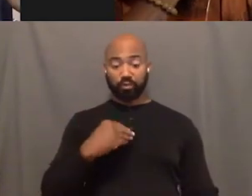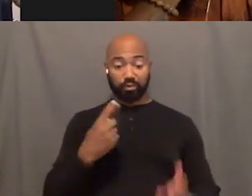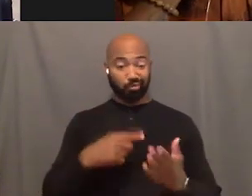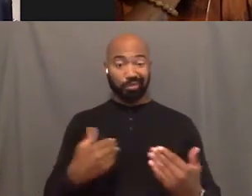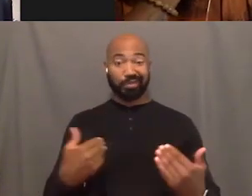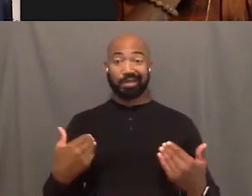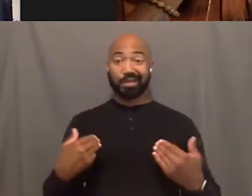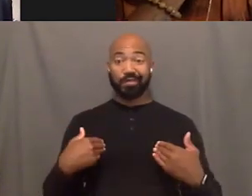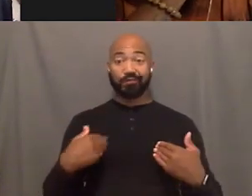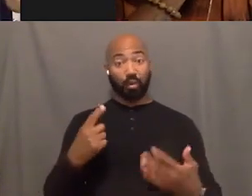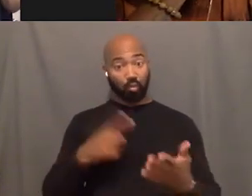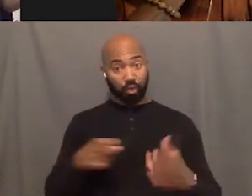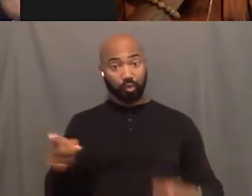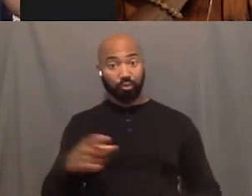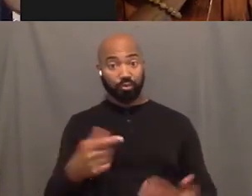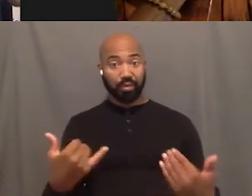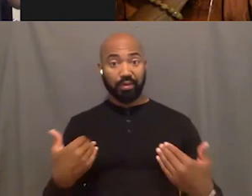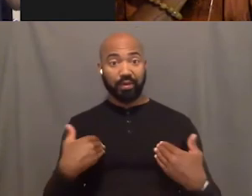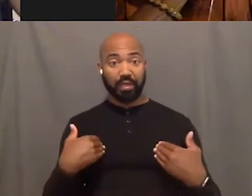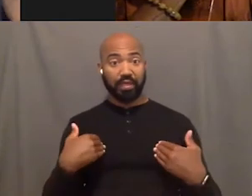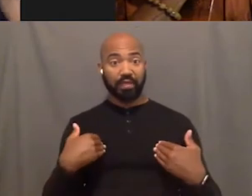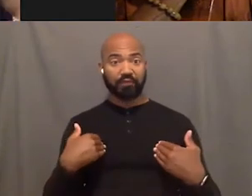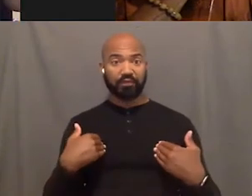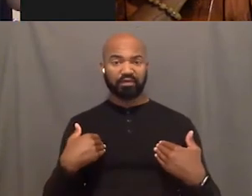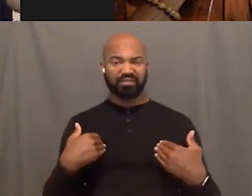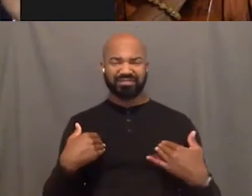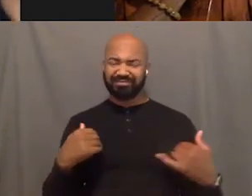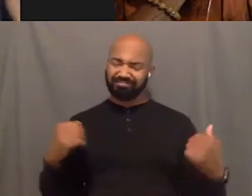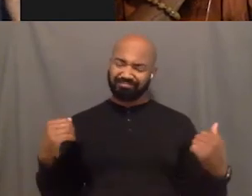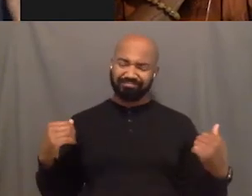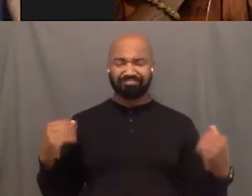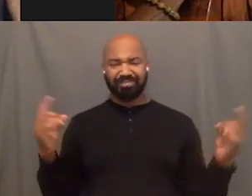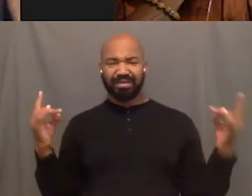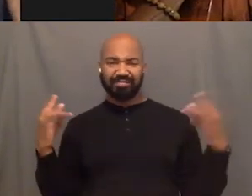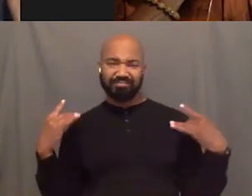and just flaunt it and rocking it and being okay with it.